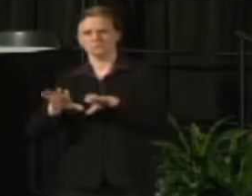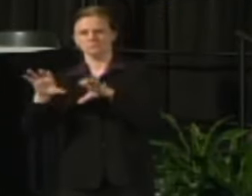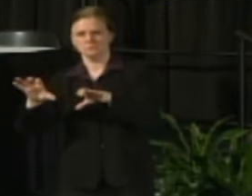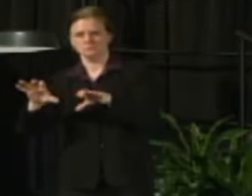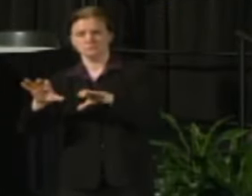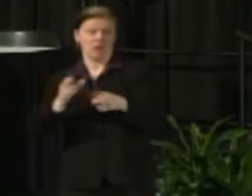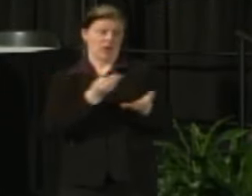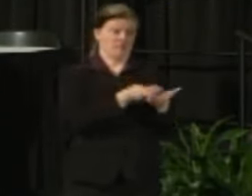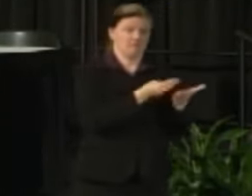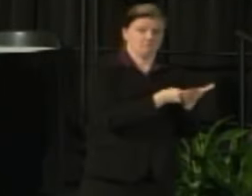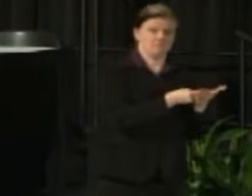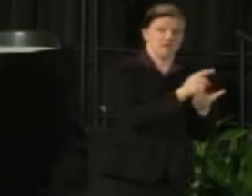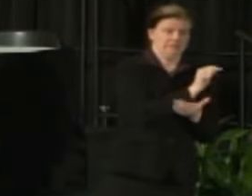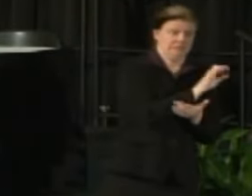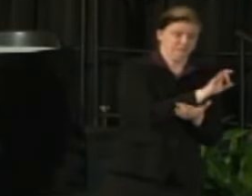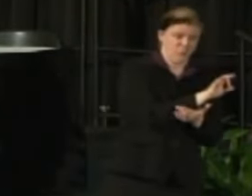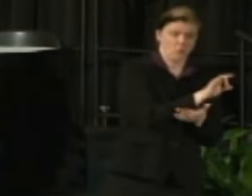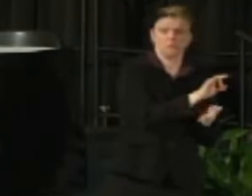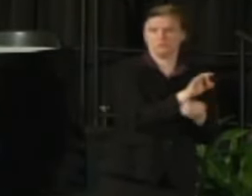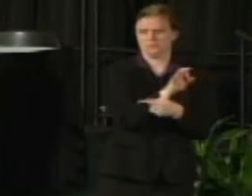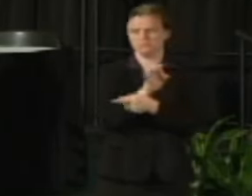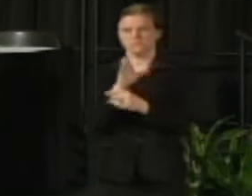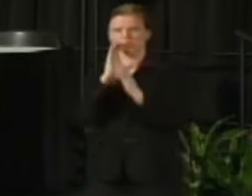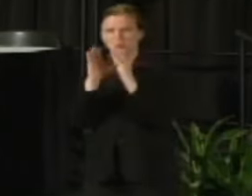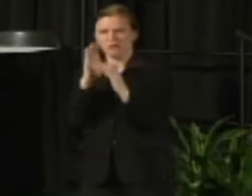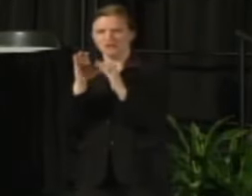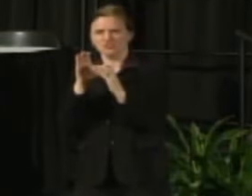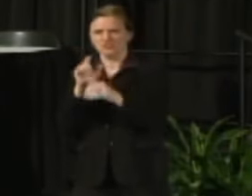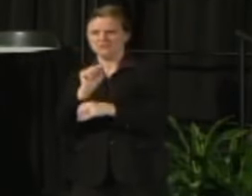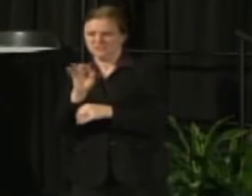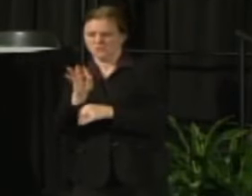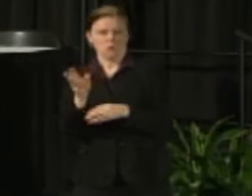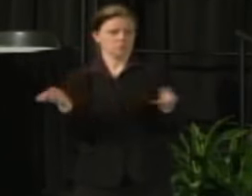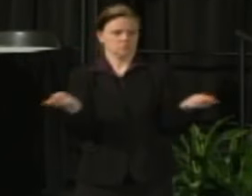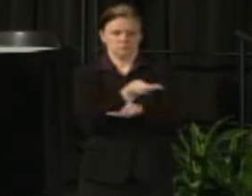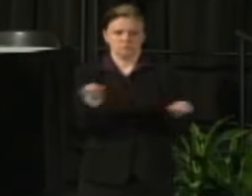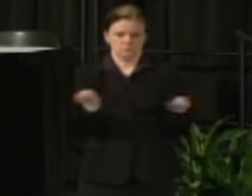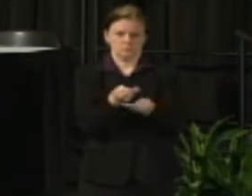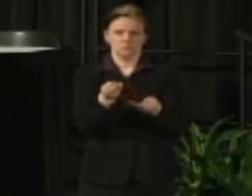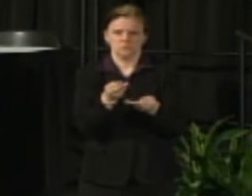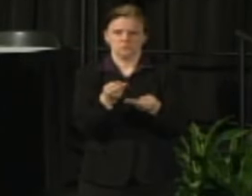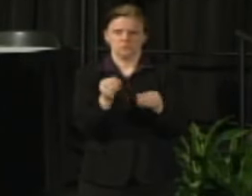and our fellow co-chairs, fellow vice chancellors, excuse me are co-chairing.